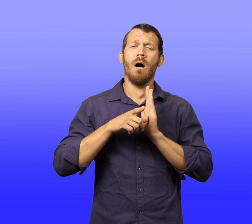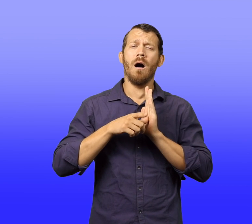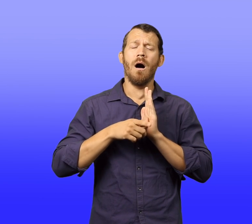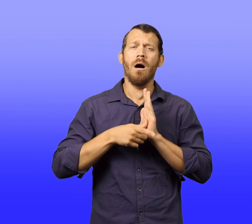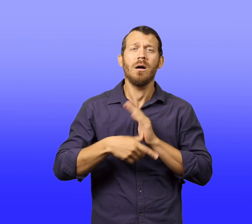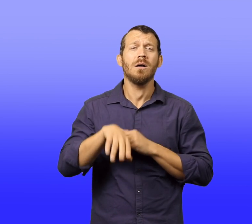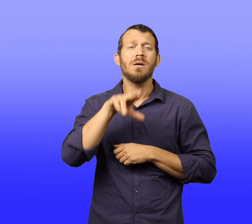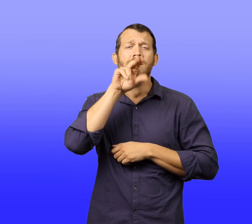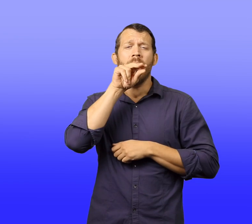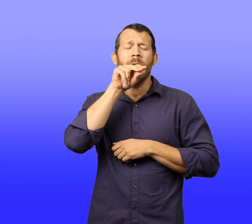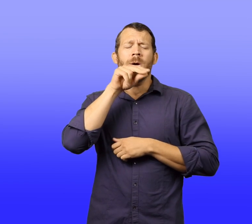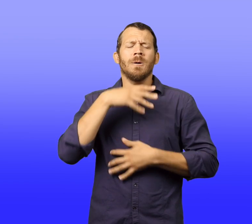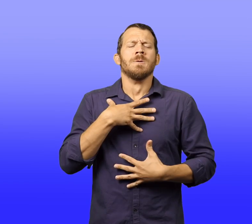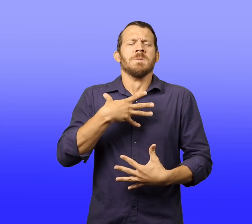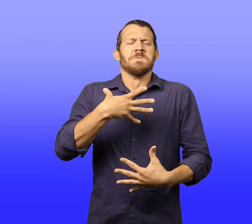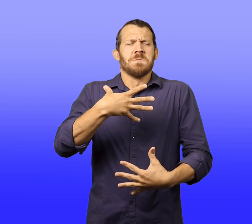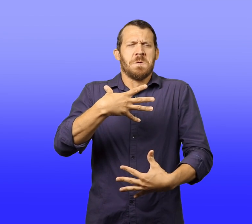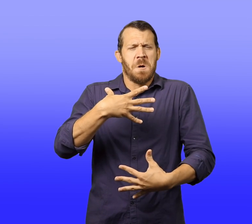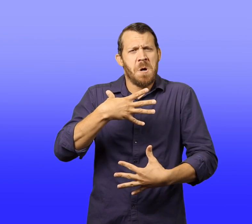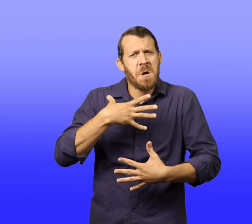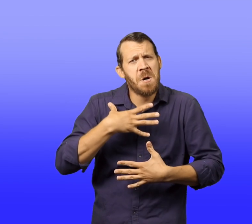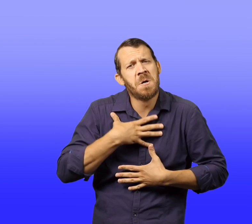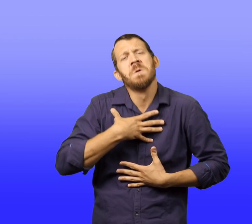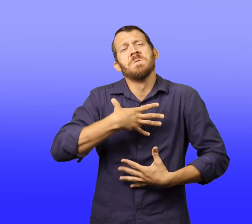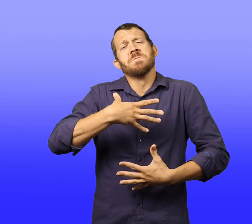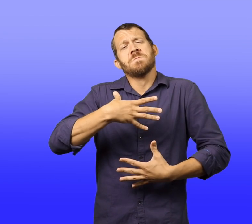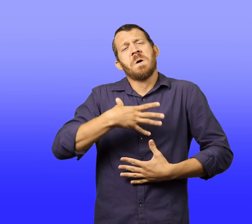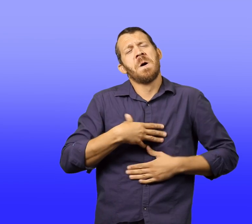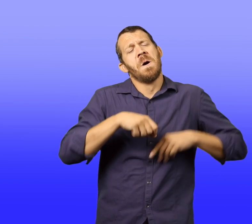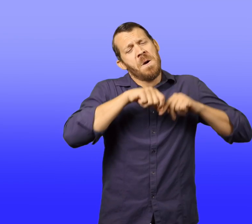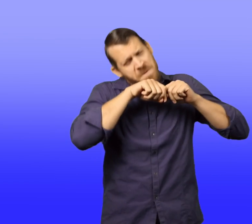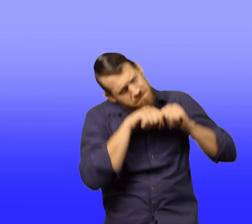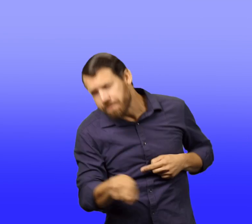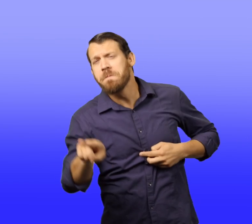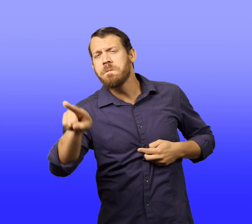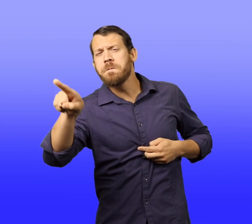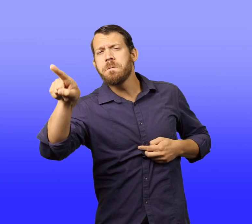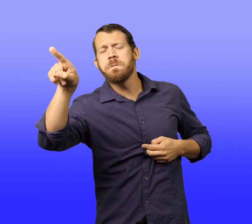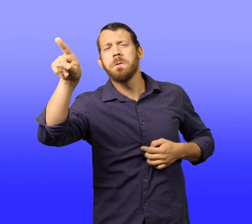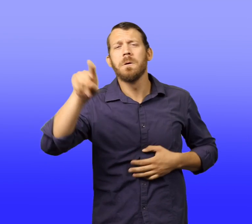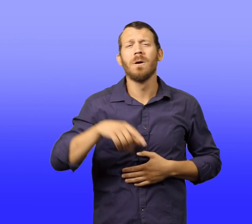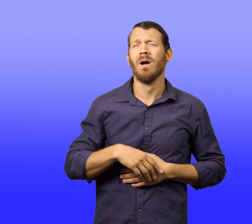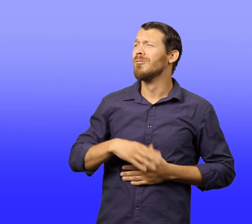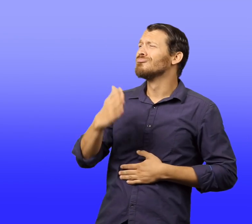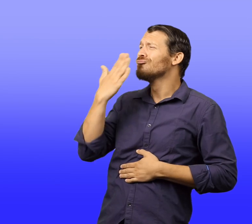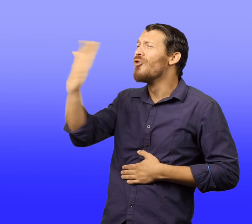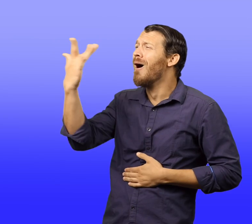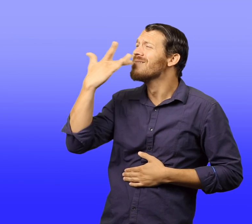After a while, the duck waddled to the edge of the bed, took a deep breath, and flew off.